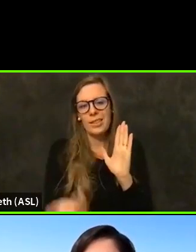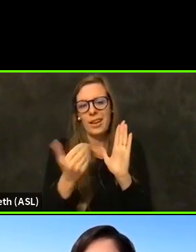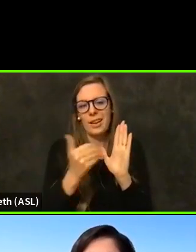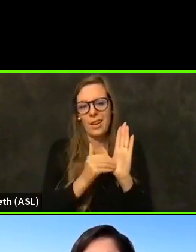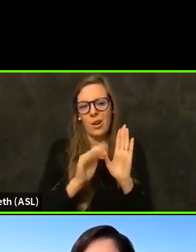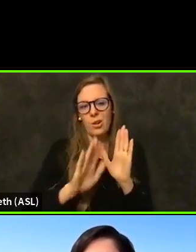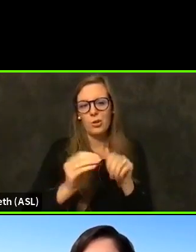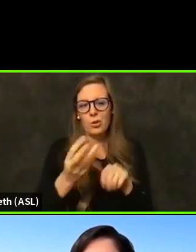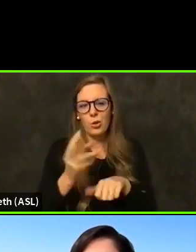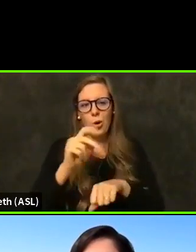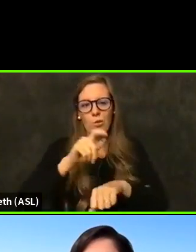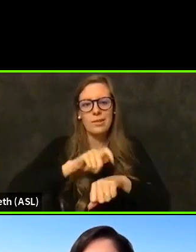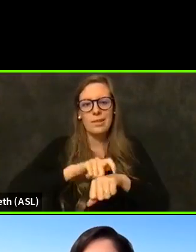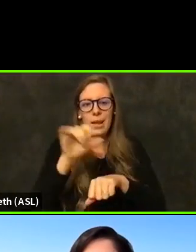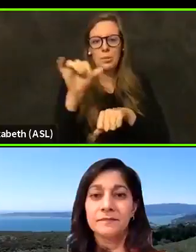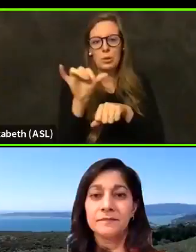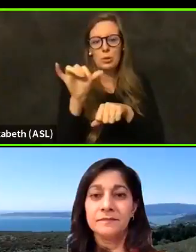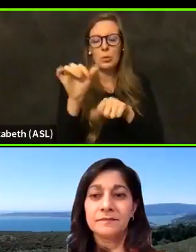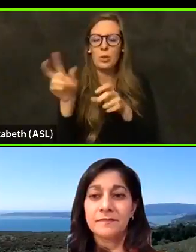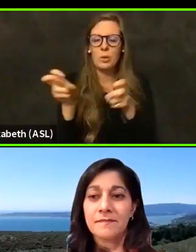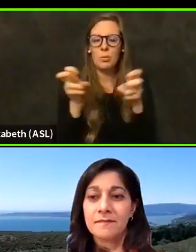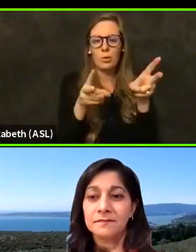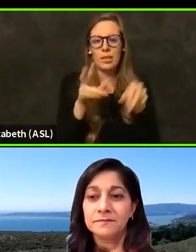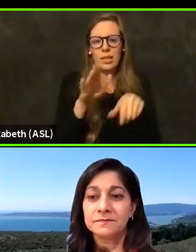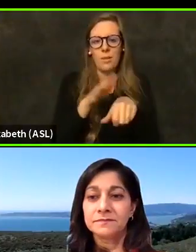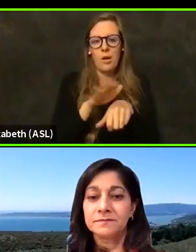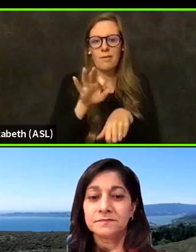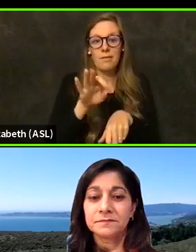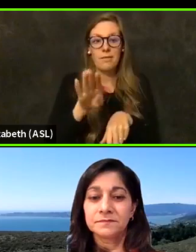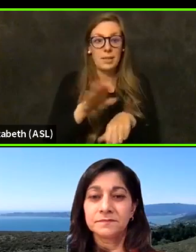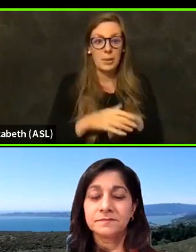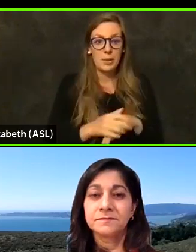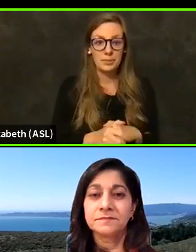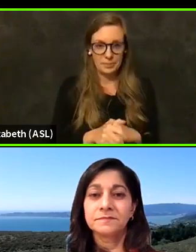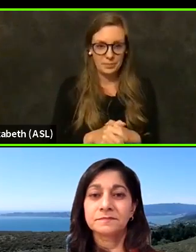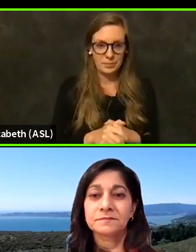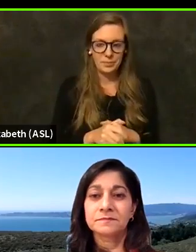Blow it up and sort of see what you can see and get into the details yourself.